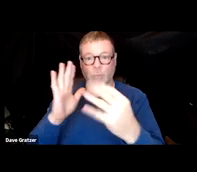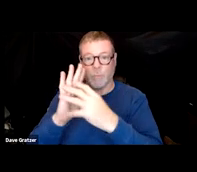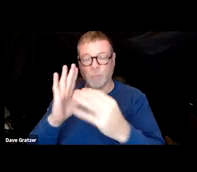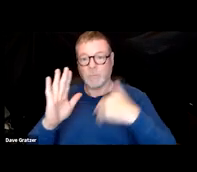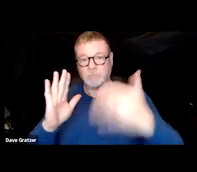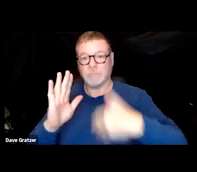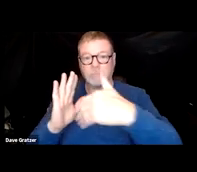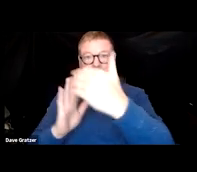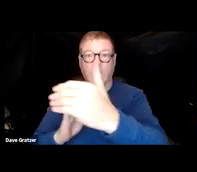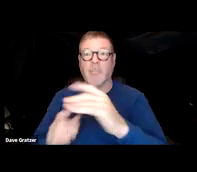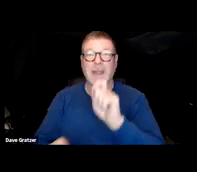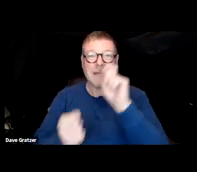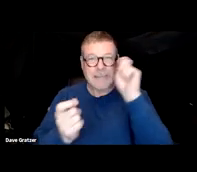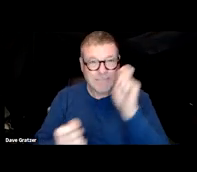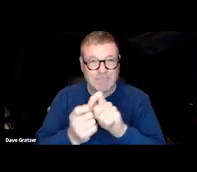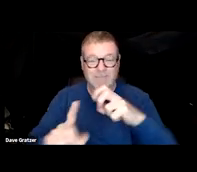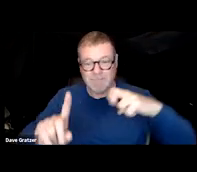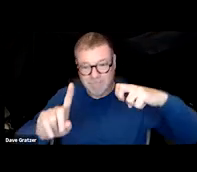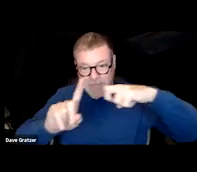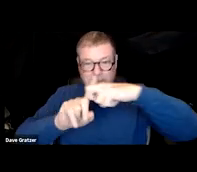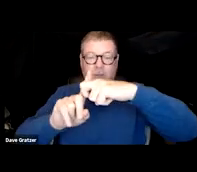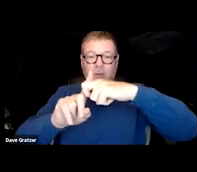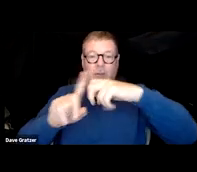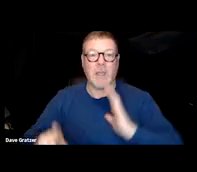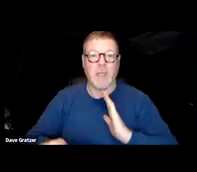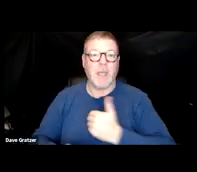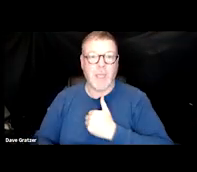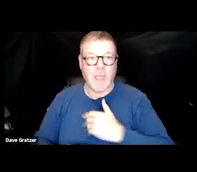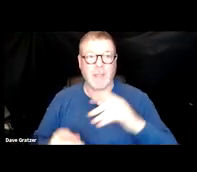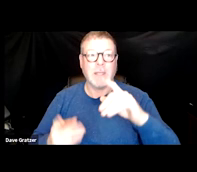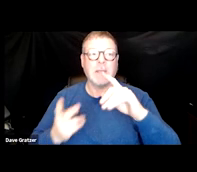It specifically targets our nuclear energy source,